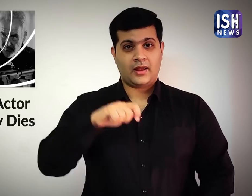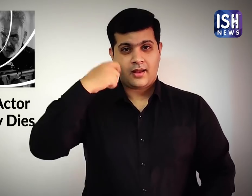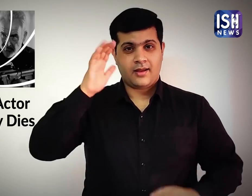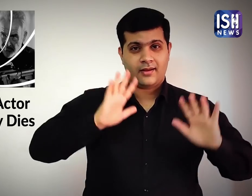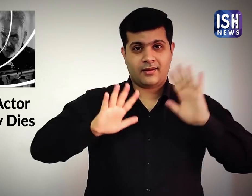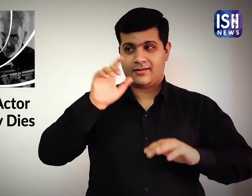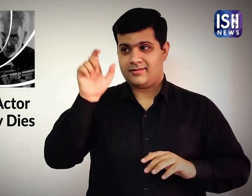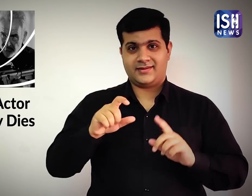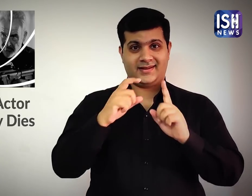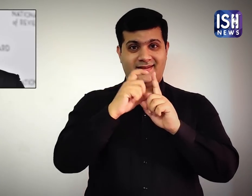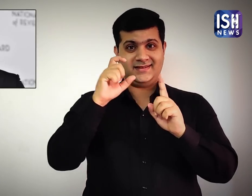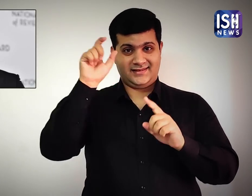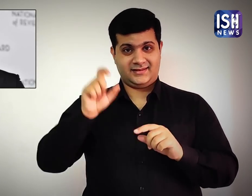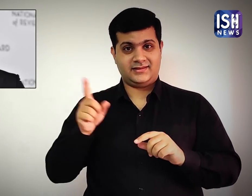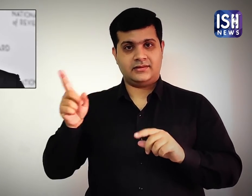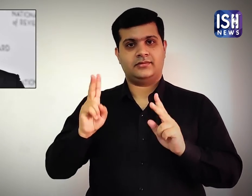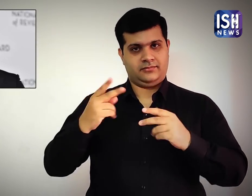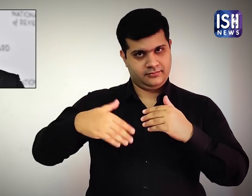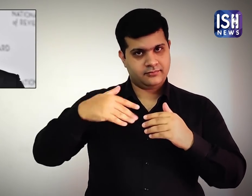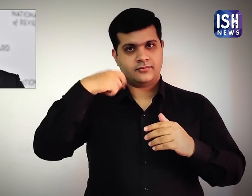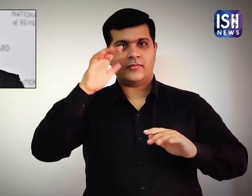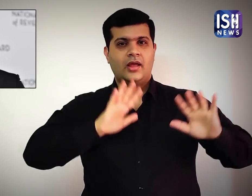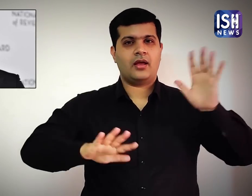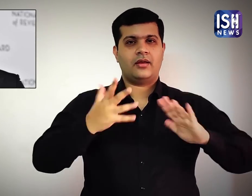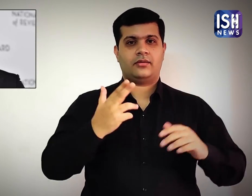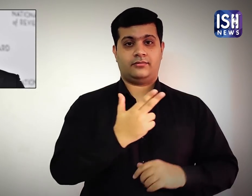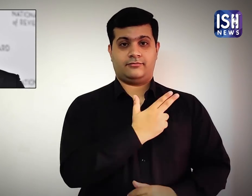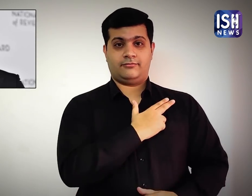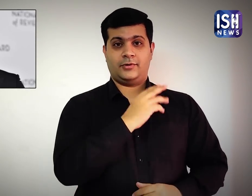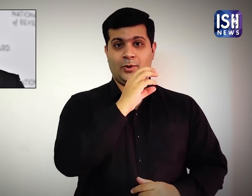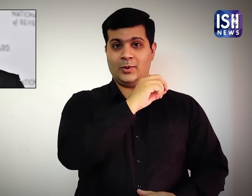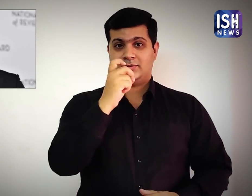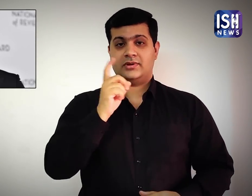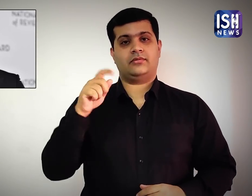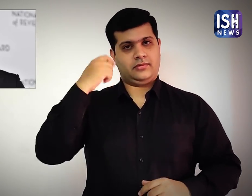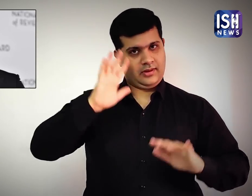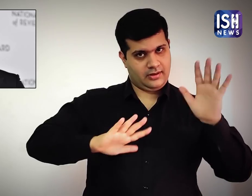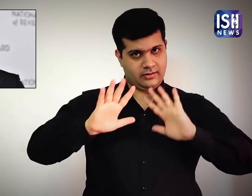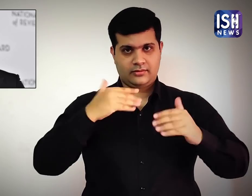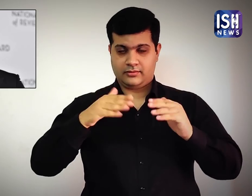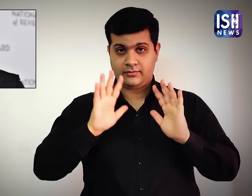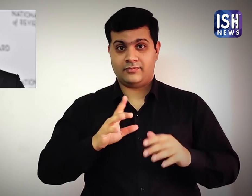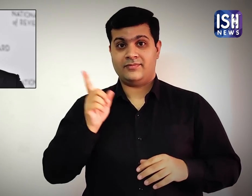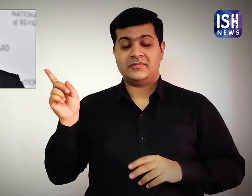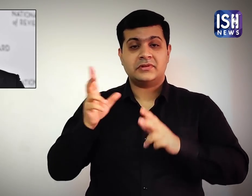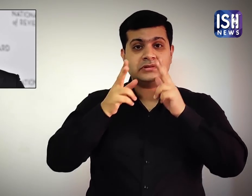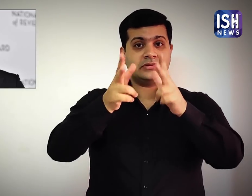Daniel Craig, who is the current James Bond said, "